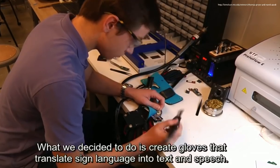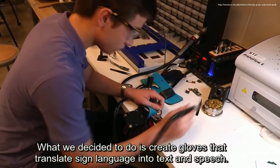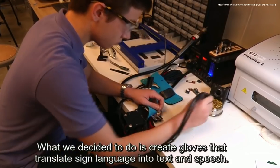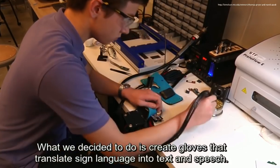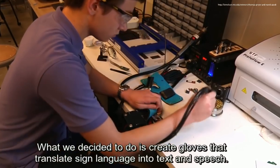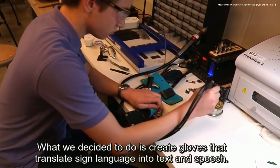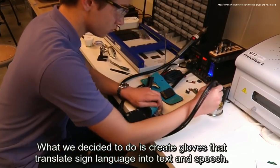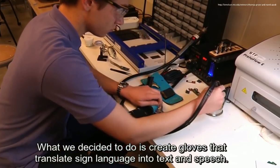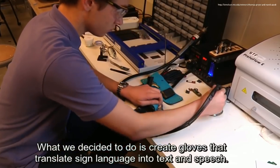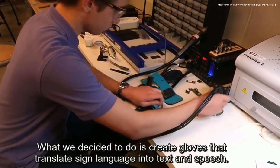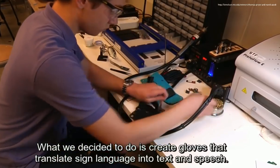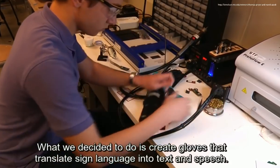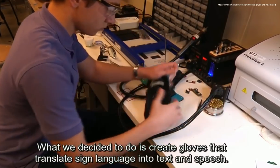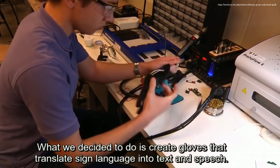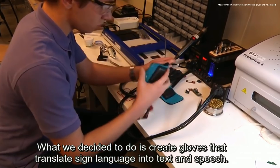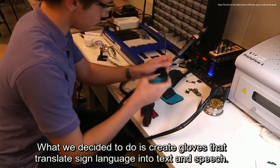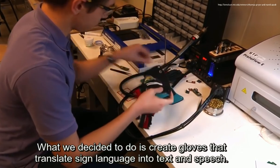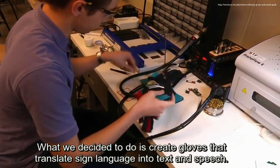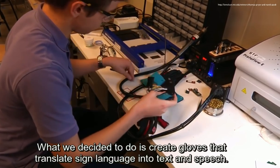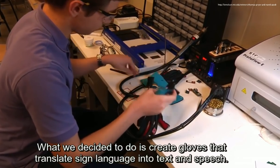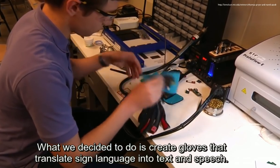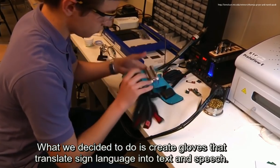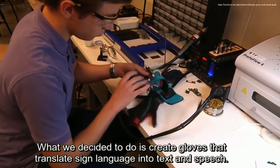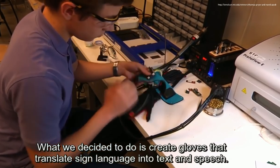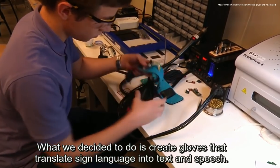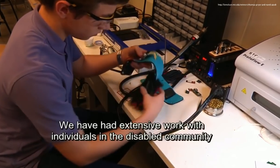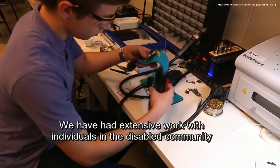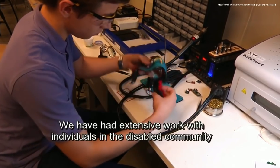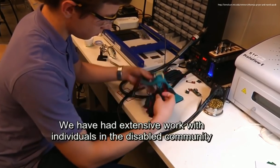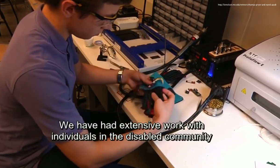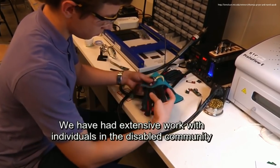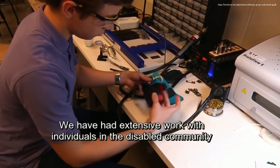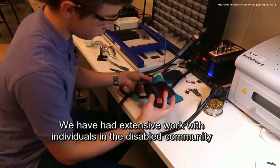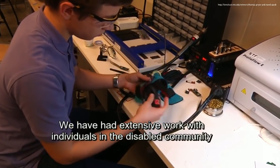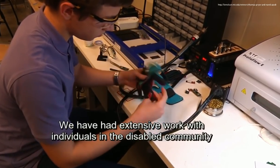do is create gloves that translate sign language in a text and speech we have